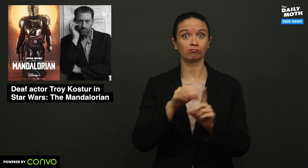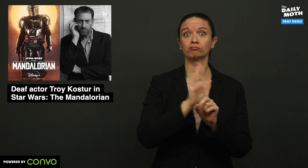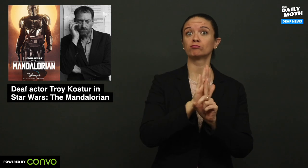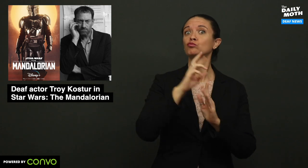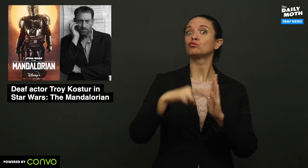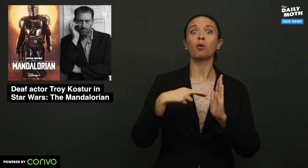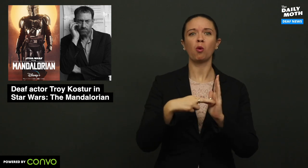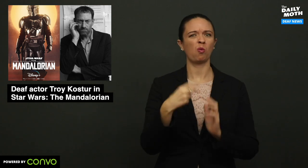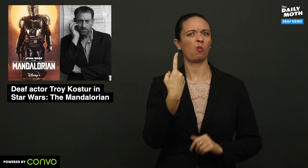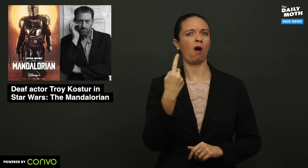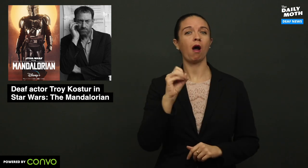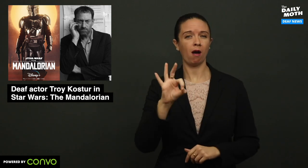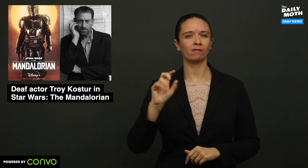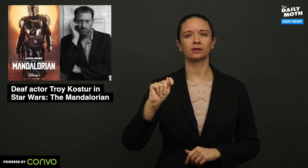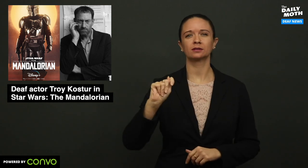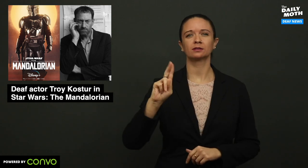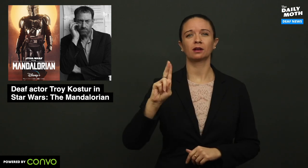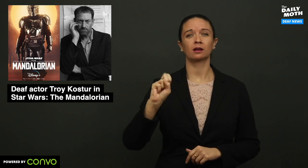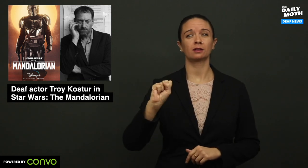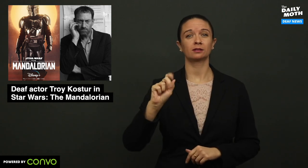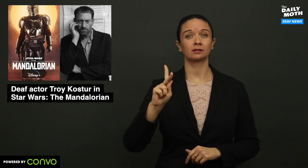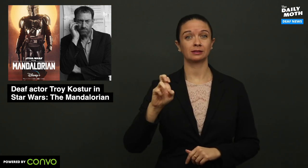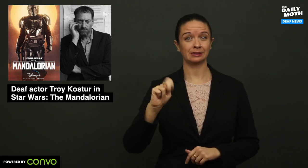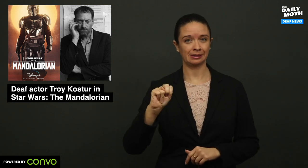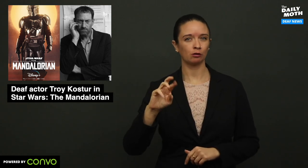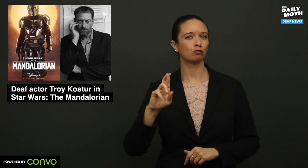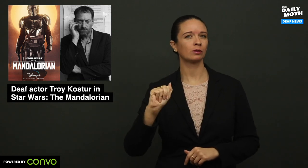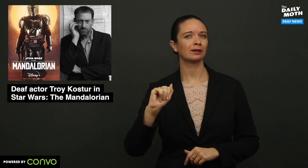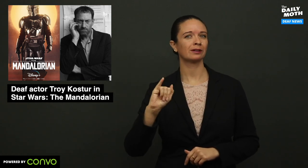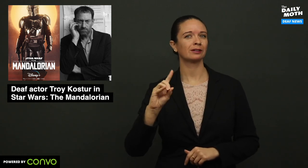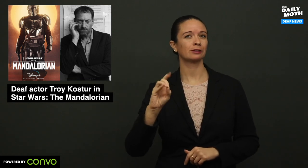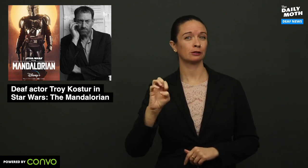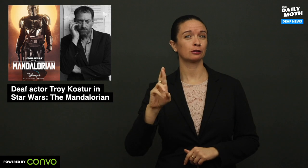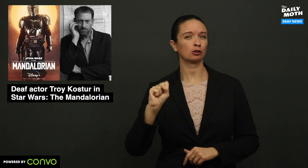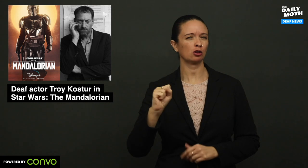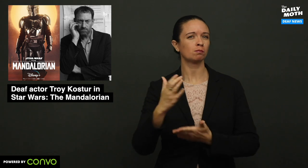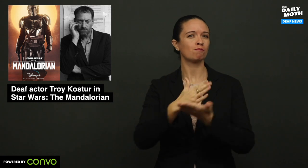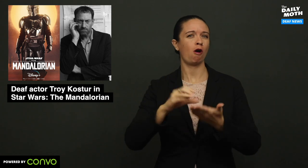who has a role as one of the Tusken Raiders as